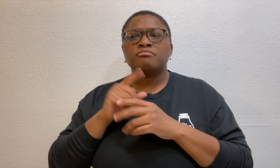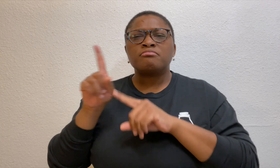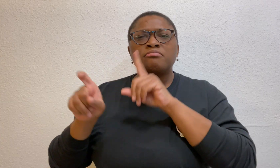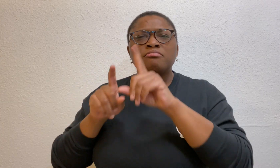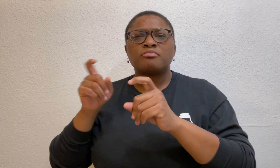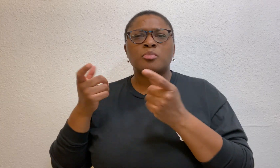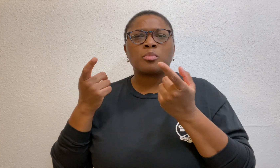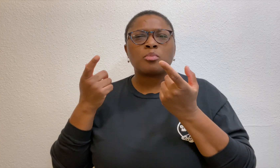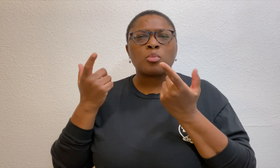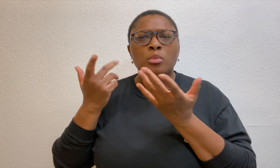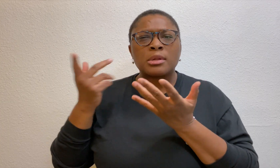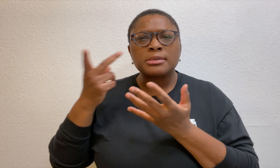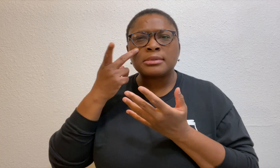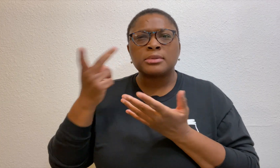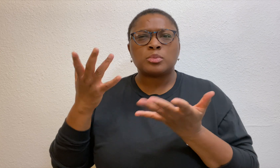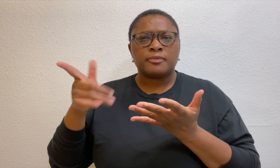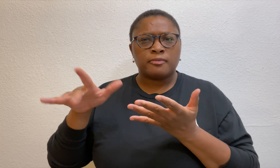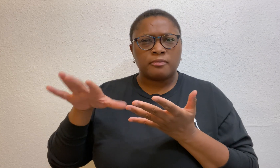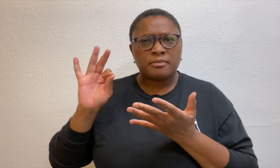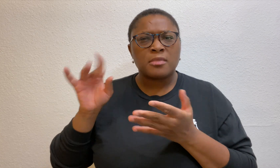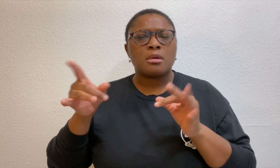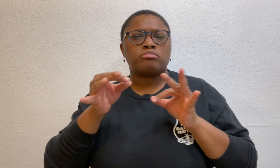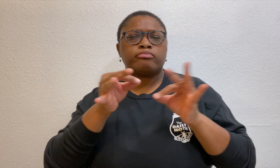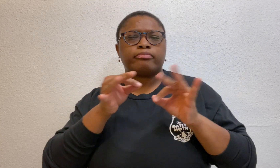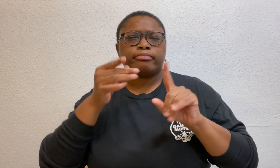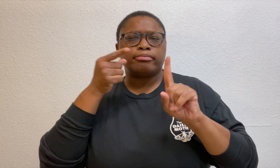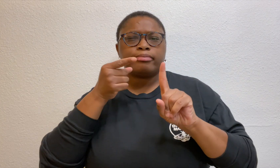Besgrove was asked what he observed and he described